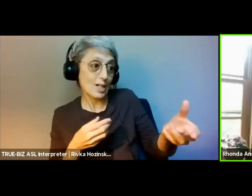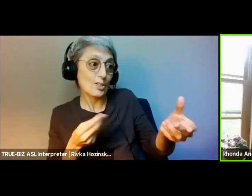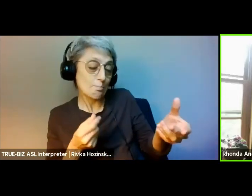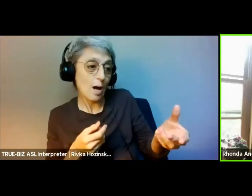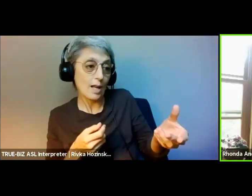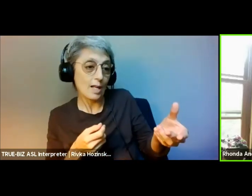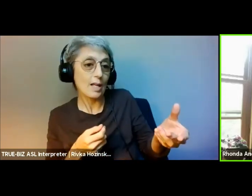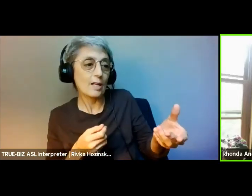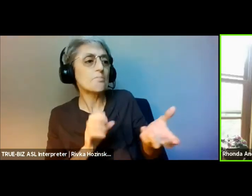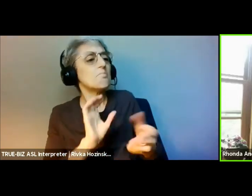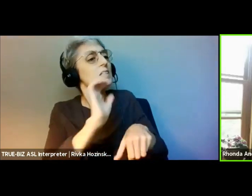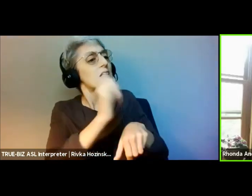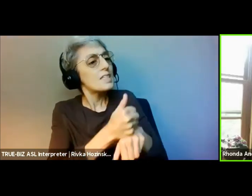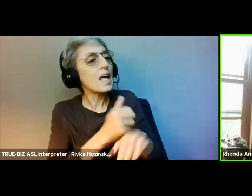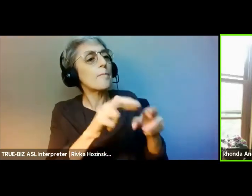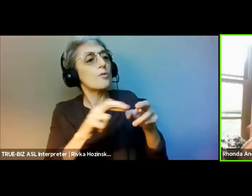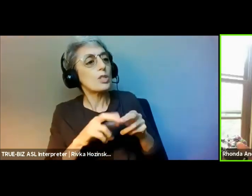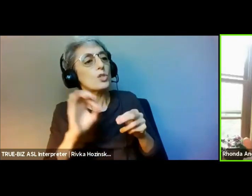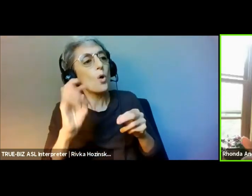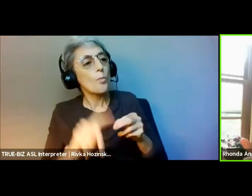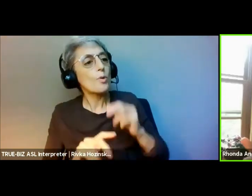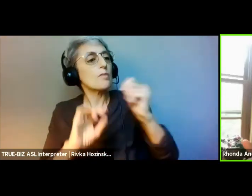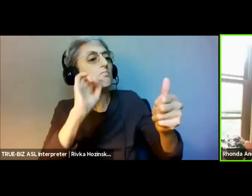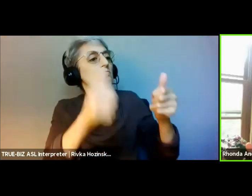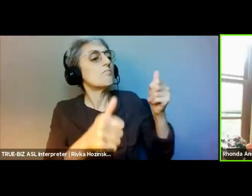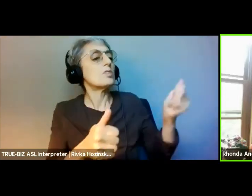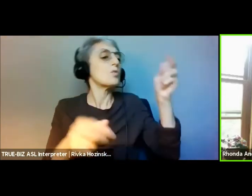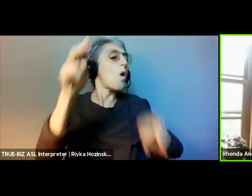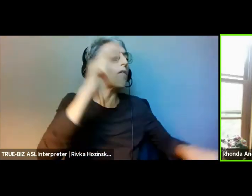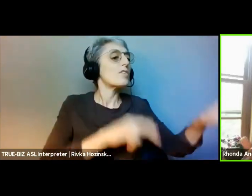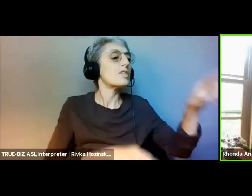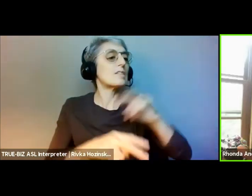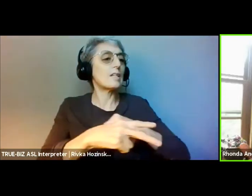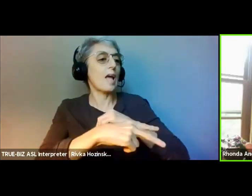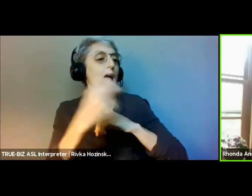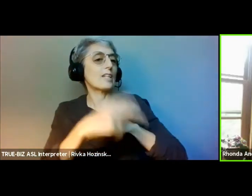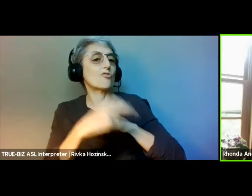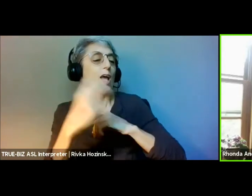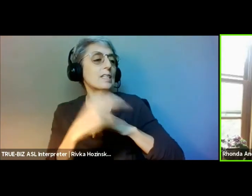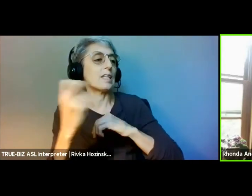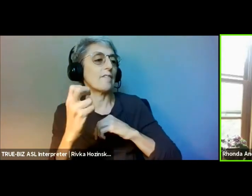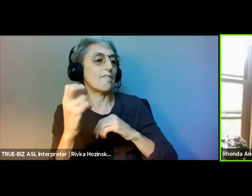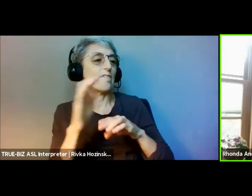Nati and Caroline completed a beautiful companion piece to Resonance in which they detail